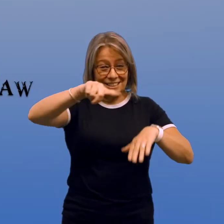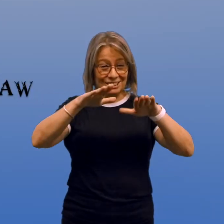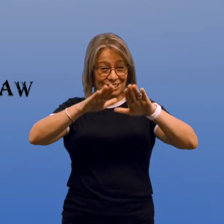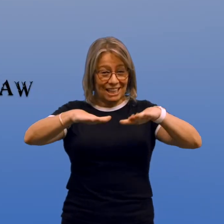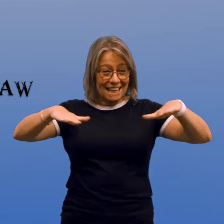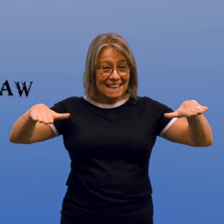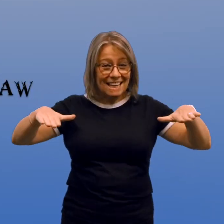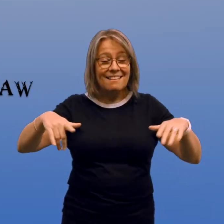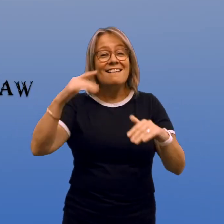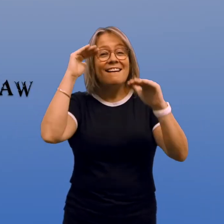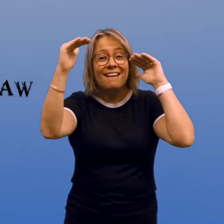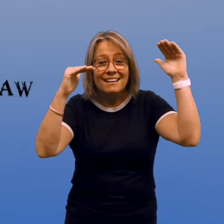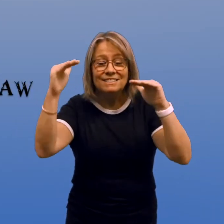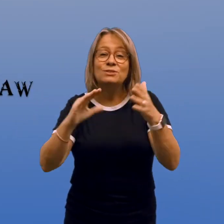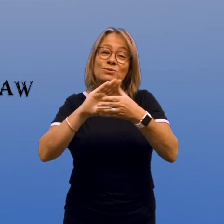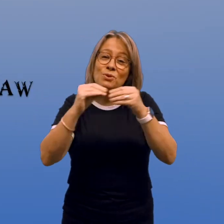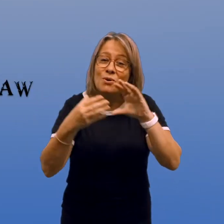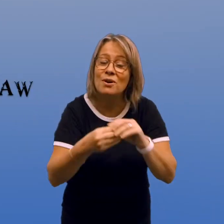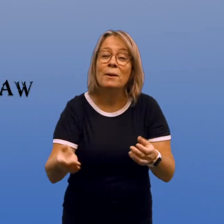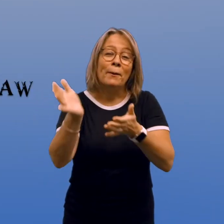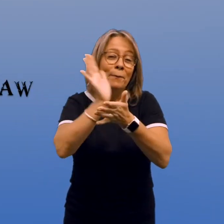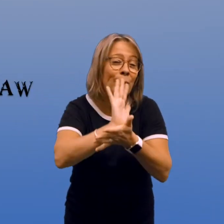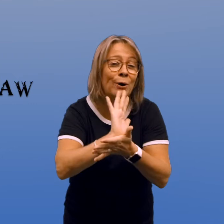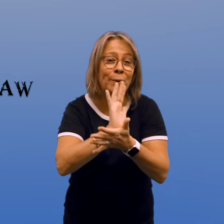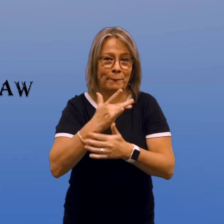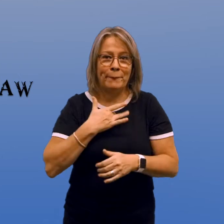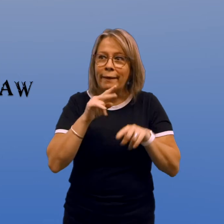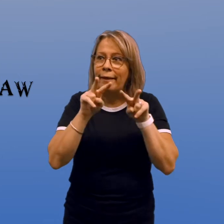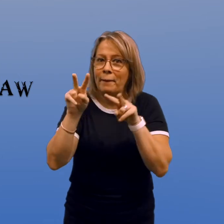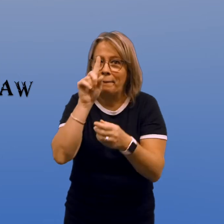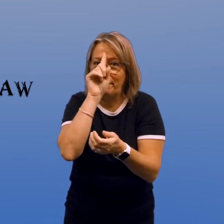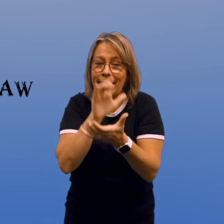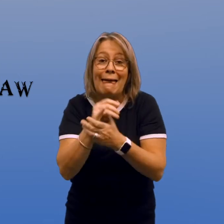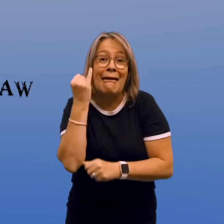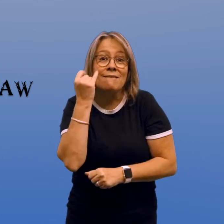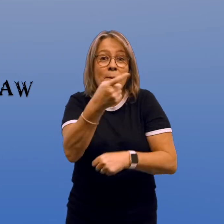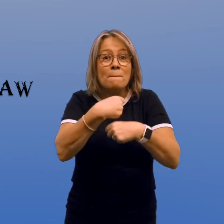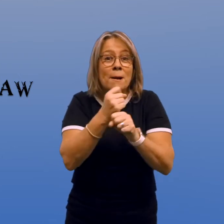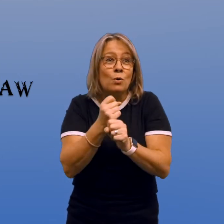When we're children, adults and stories and even movies will lead us to believe